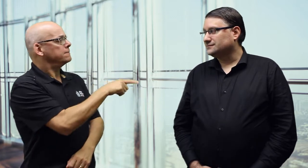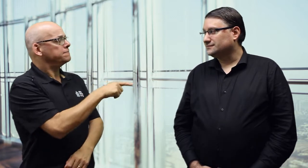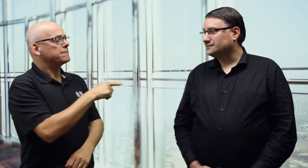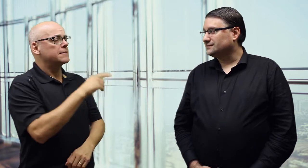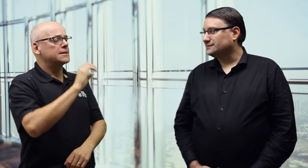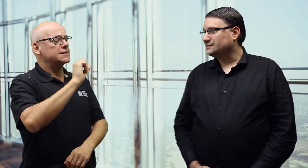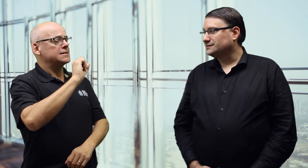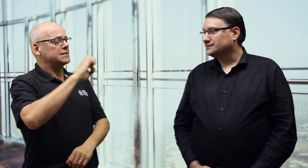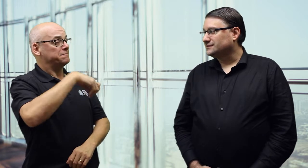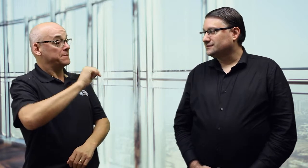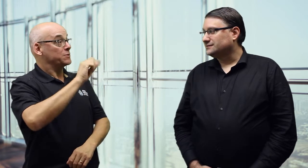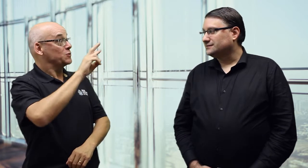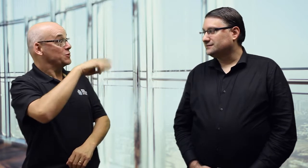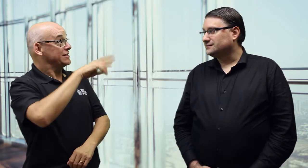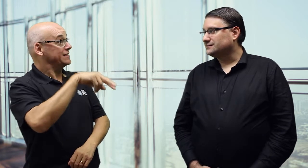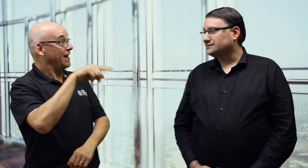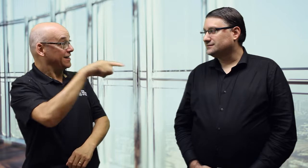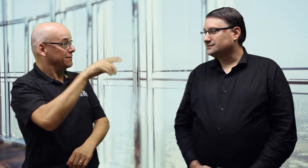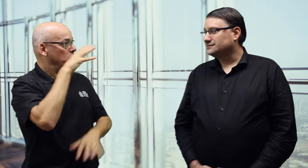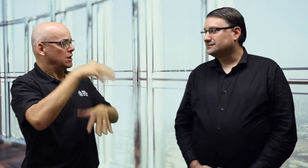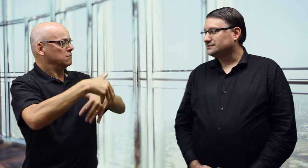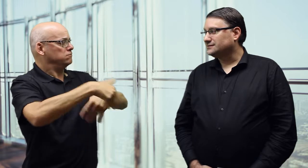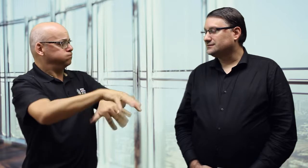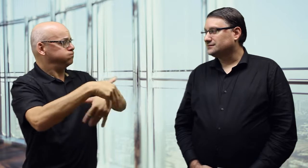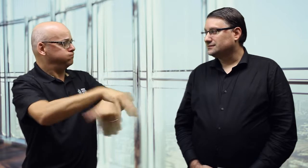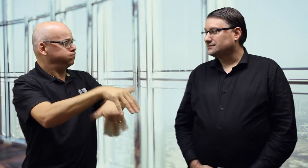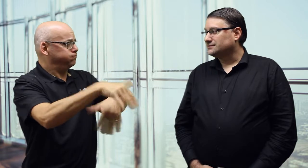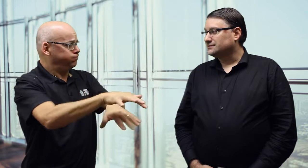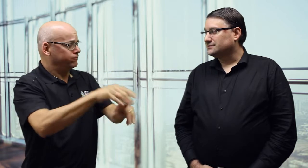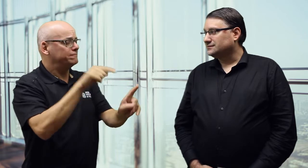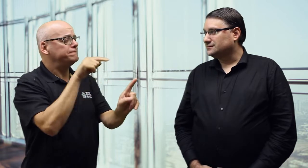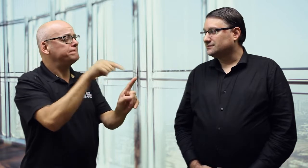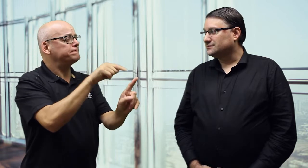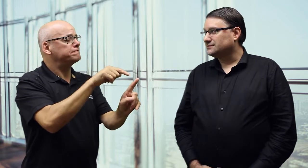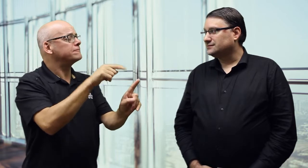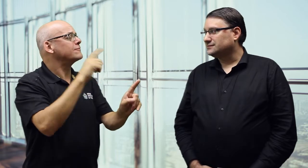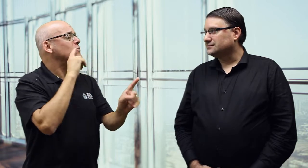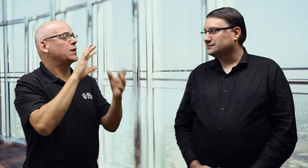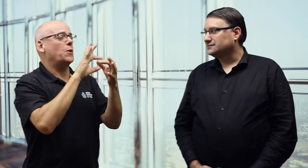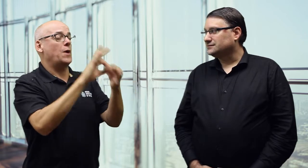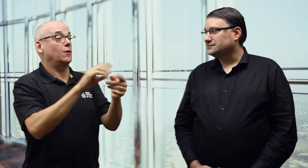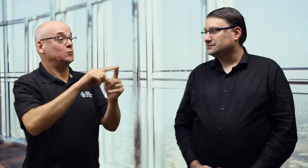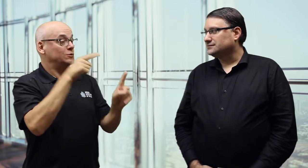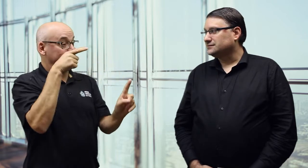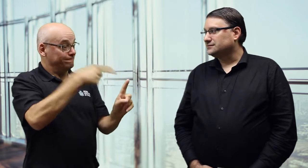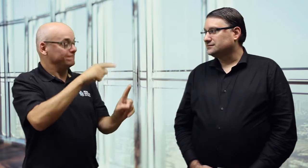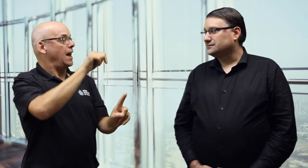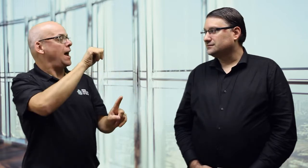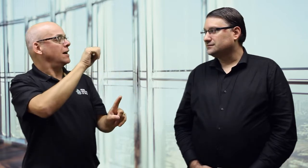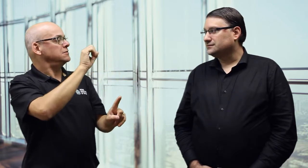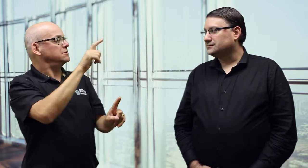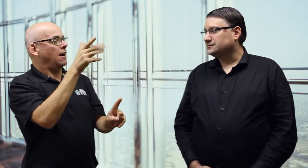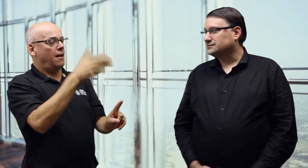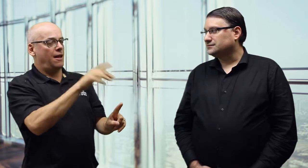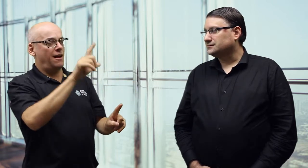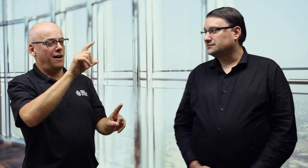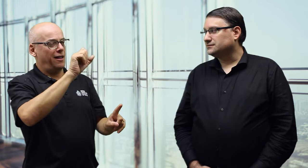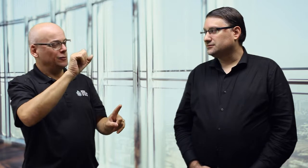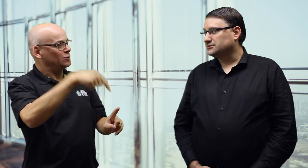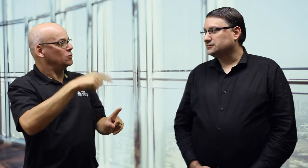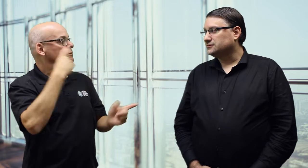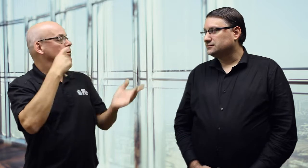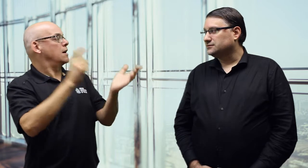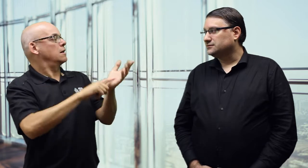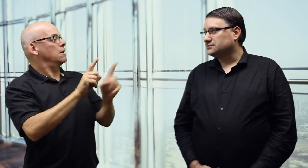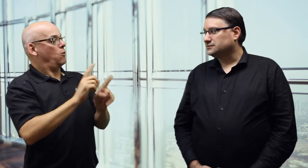As we know, the upcoming September 22nd rally is about getting ASL and LSQ officially recognized as